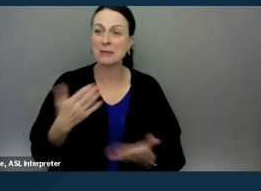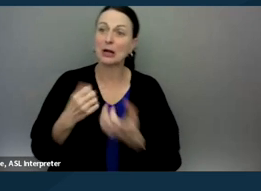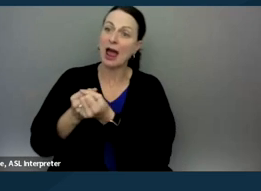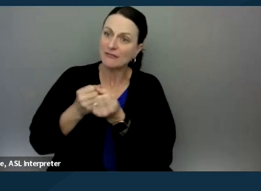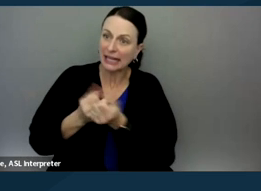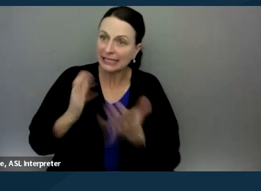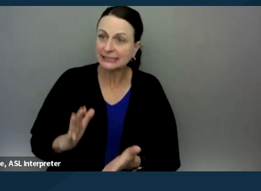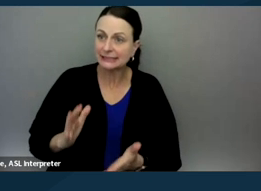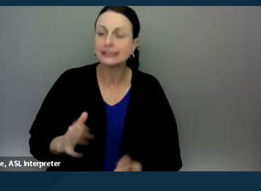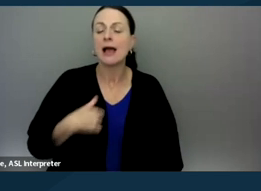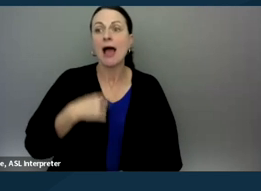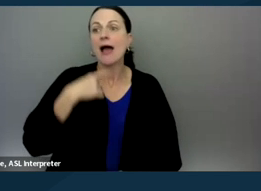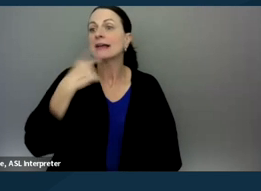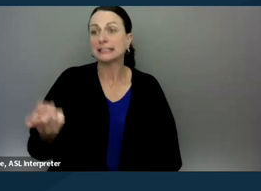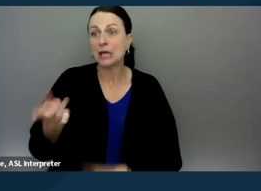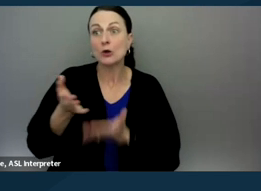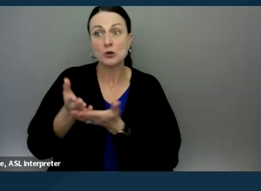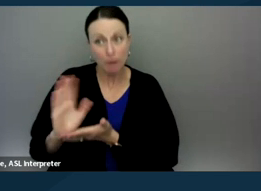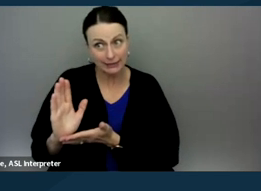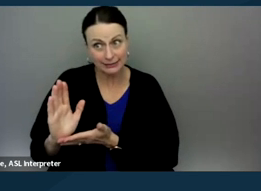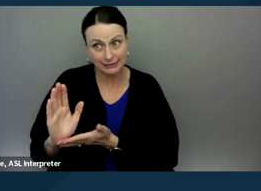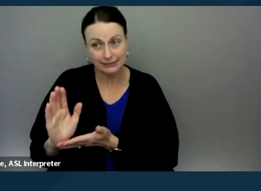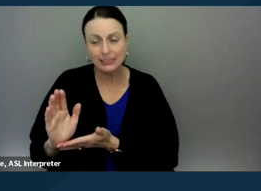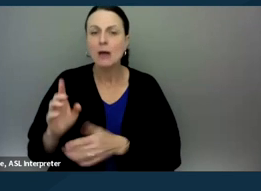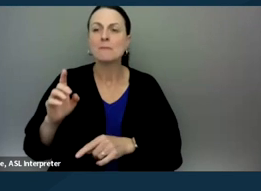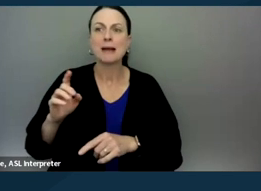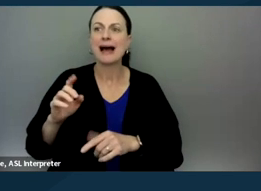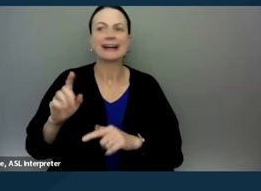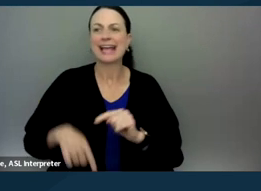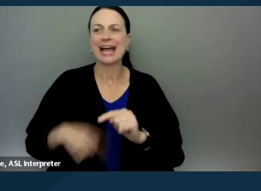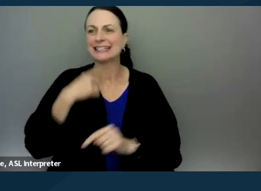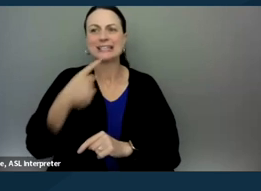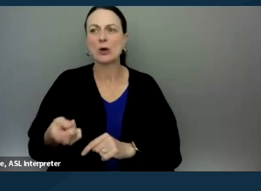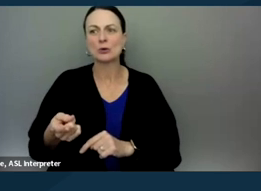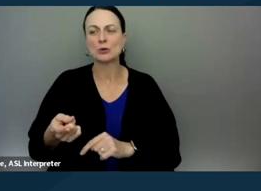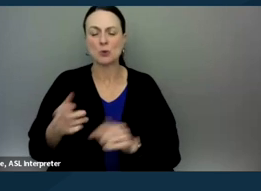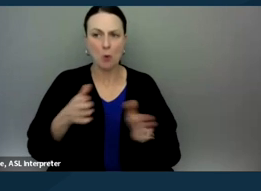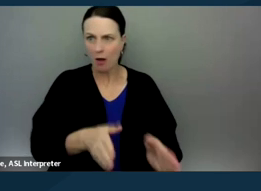I can tell you what your rights are, but I cannot tell you what avenue you should take